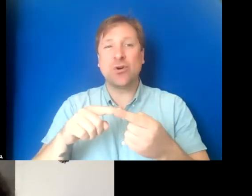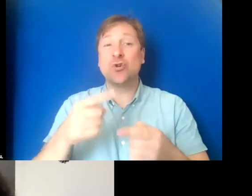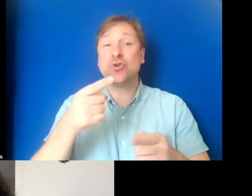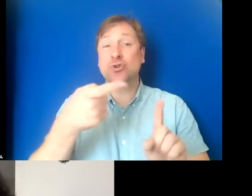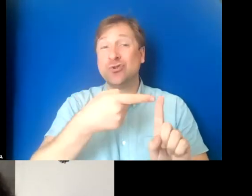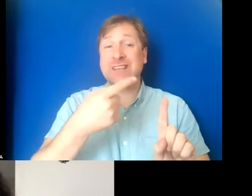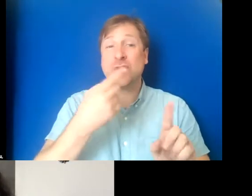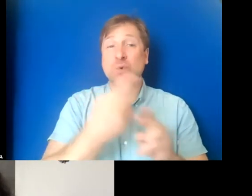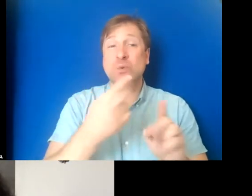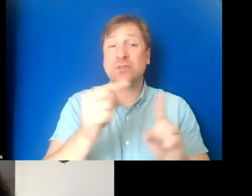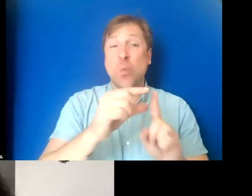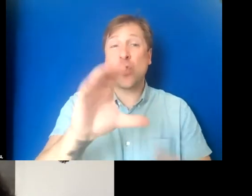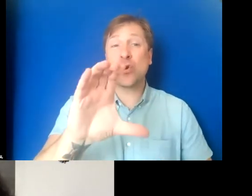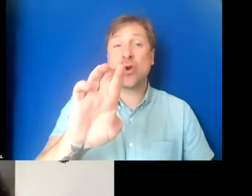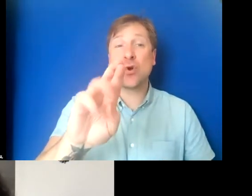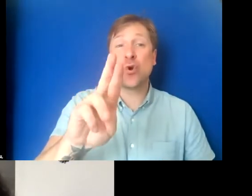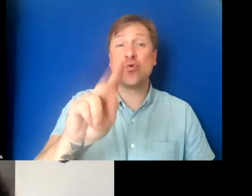and they transcribed it as crotch.